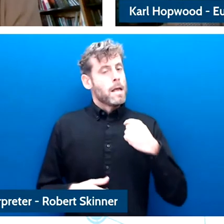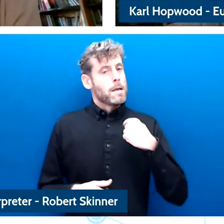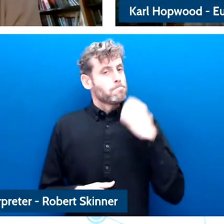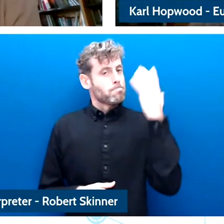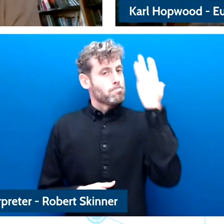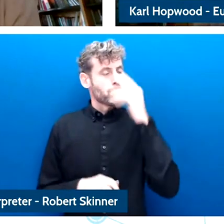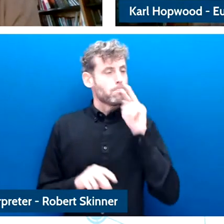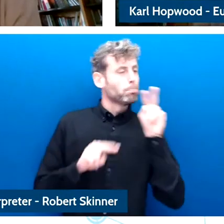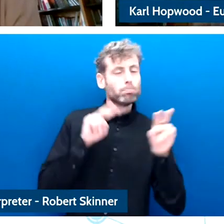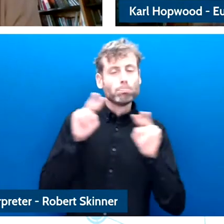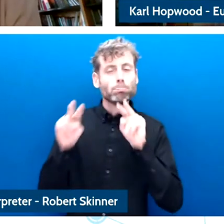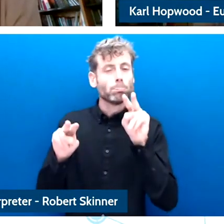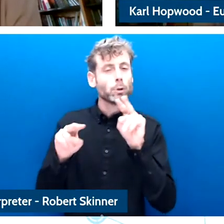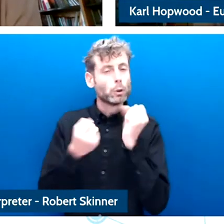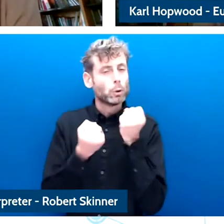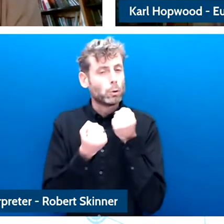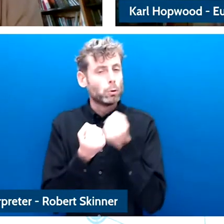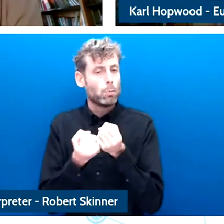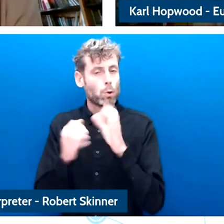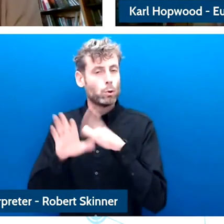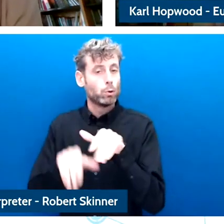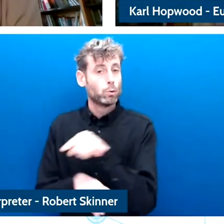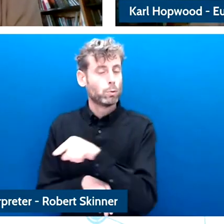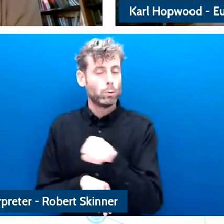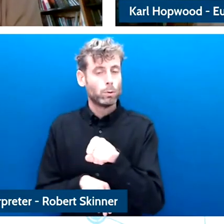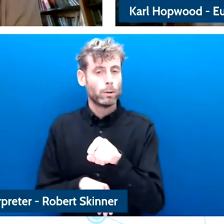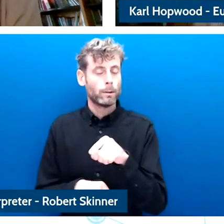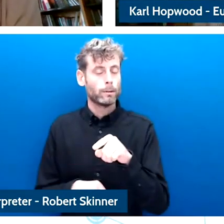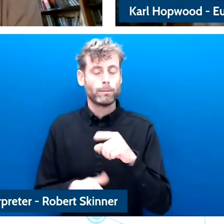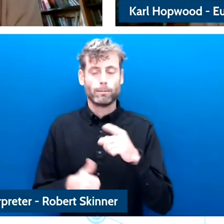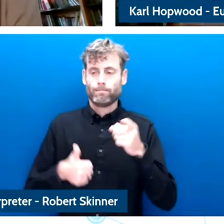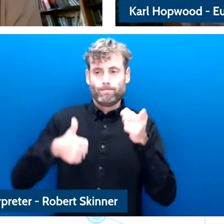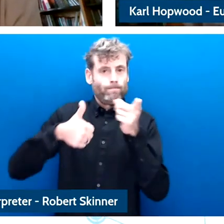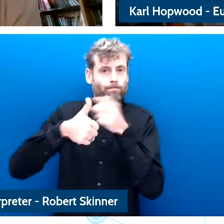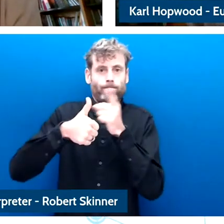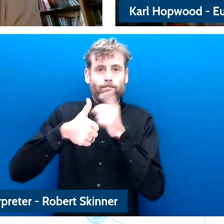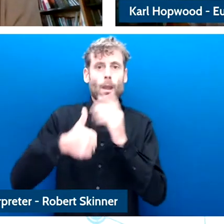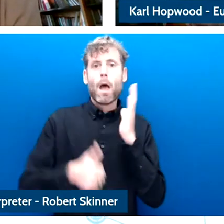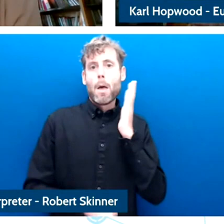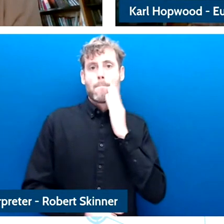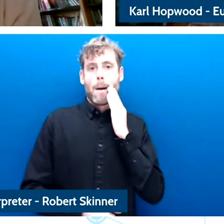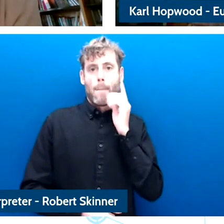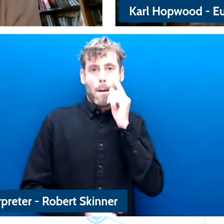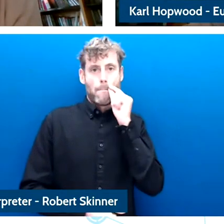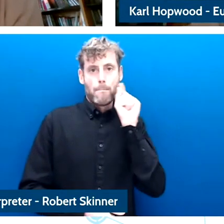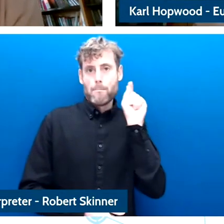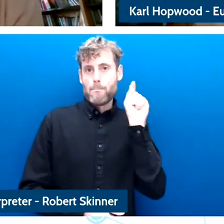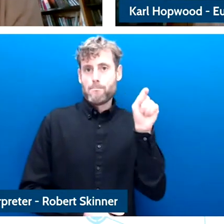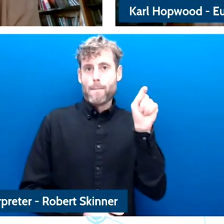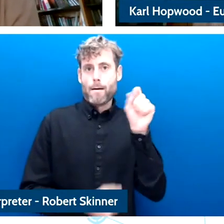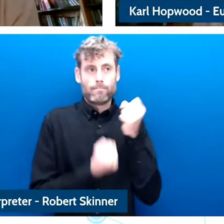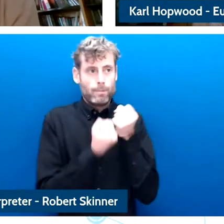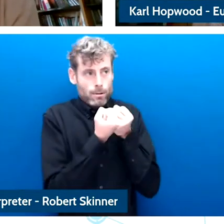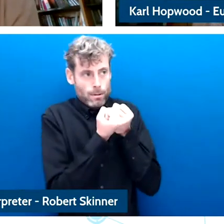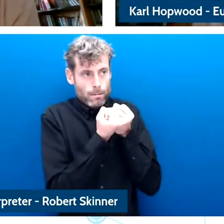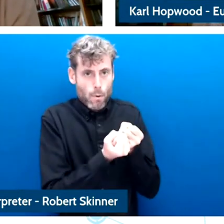I think that is important, work and private life balance is also important because